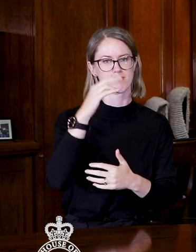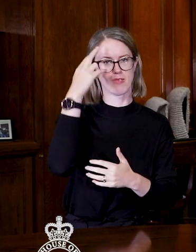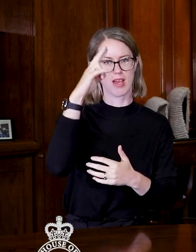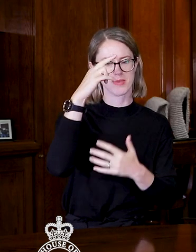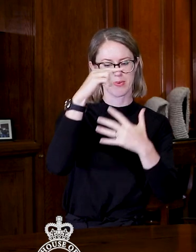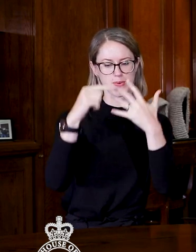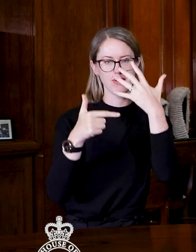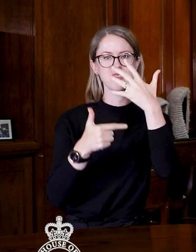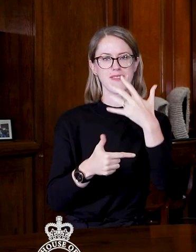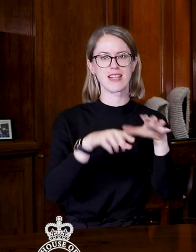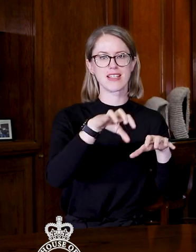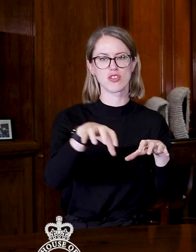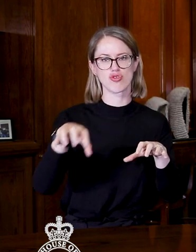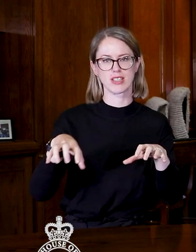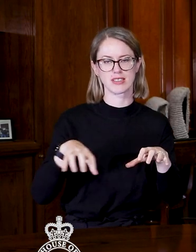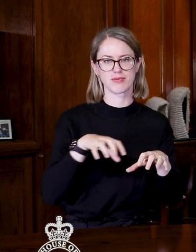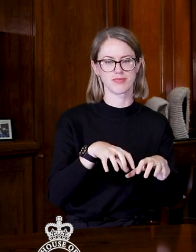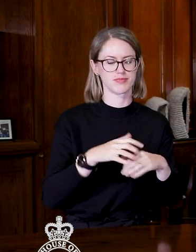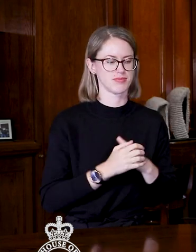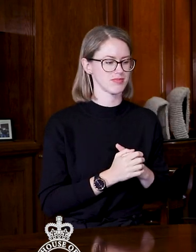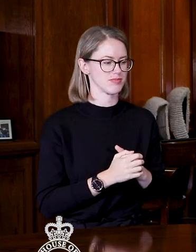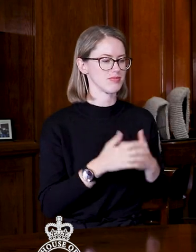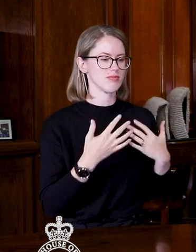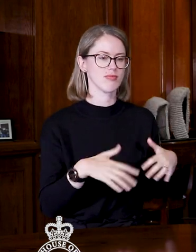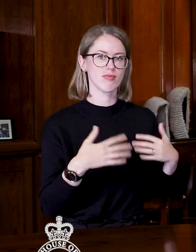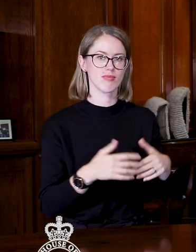So that's our seven districts on the Island. > That's sounds really good.